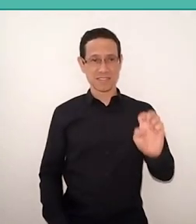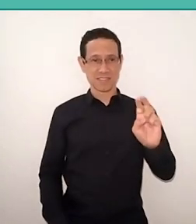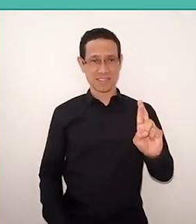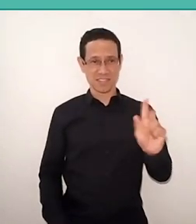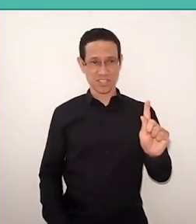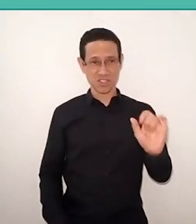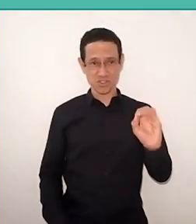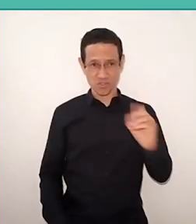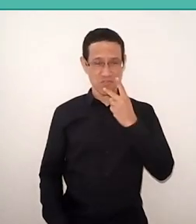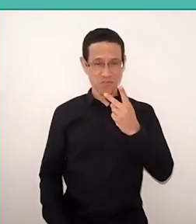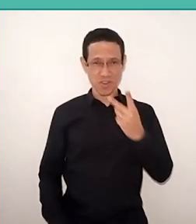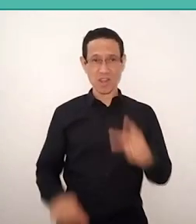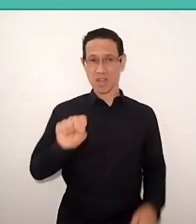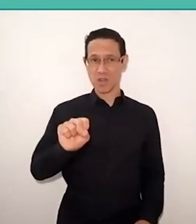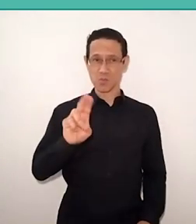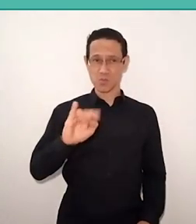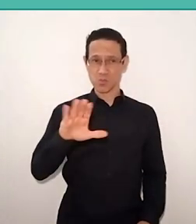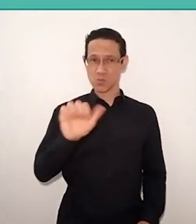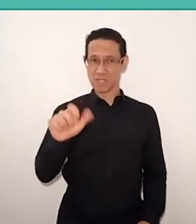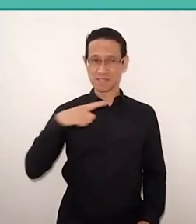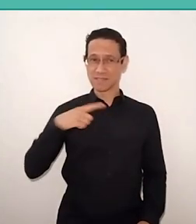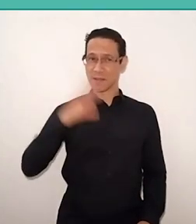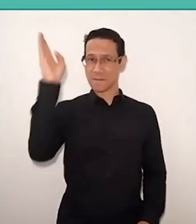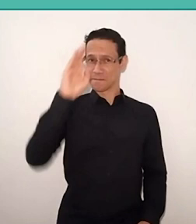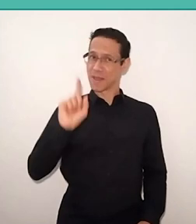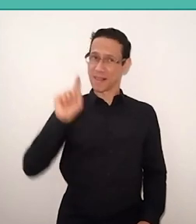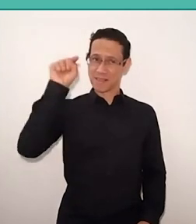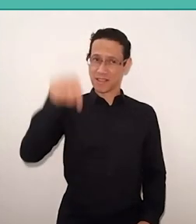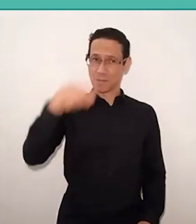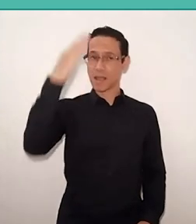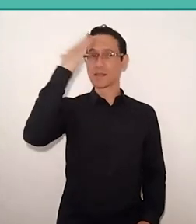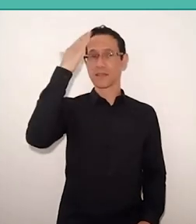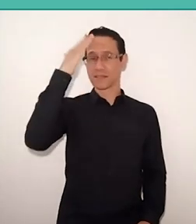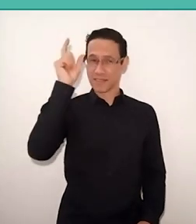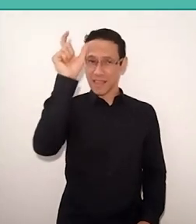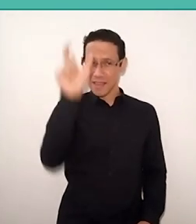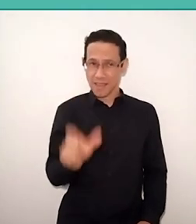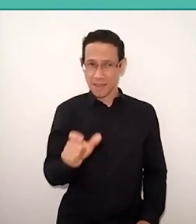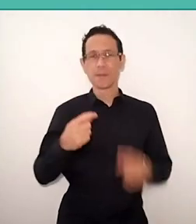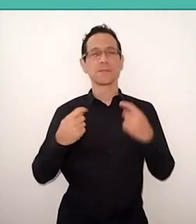he was Brazilian in Switzerland, but, to understand Freire's work, you have to understand the history of Brazil